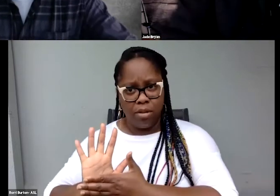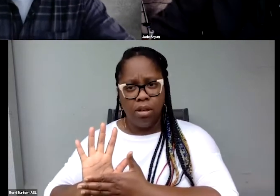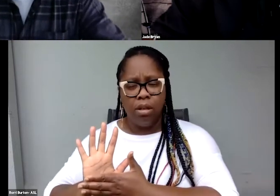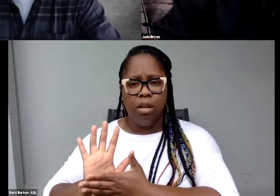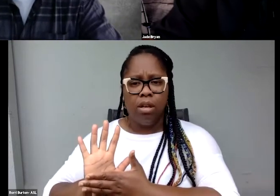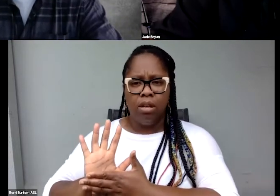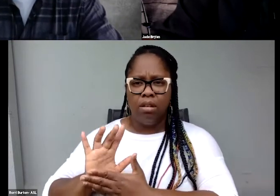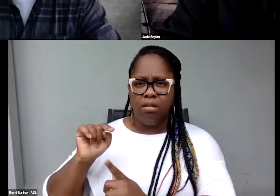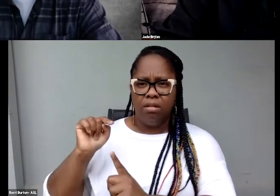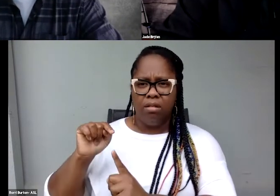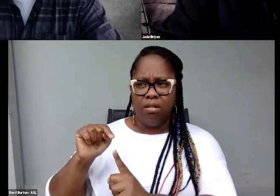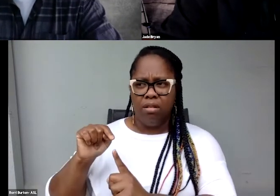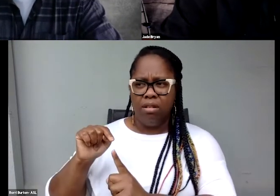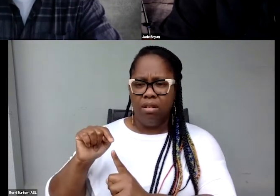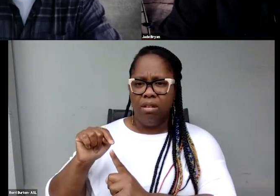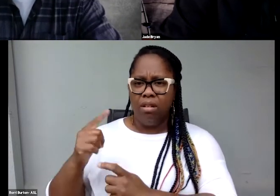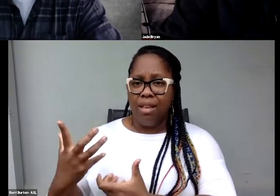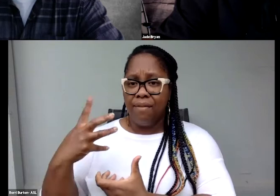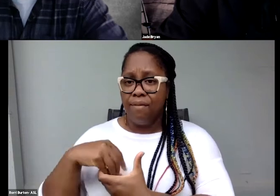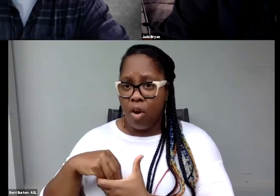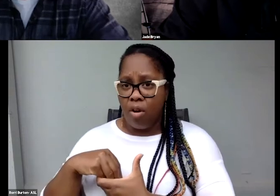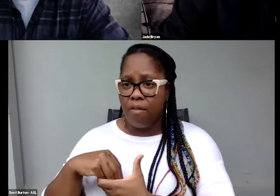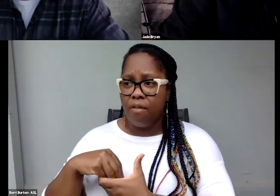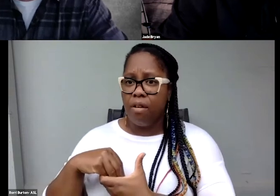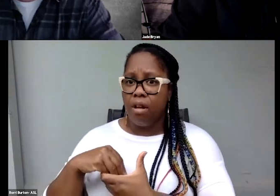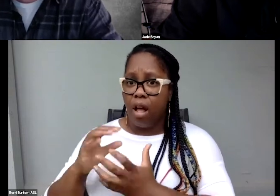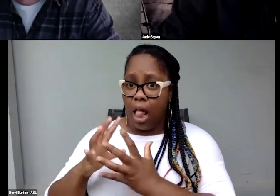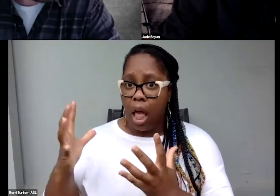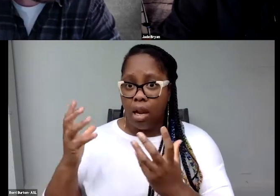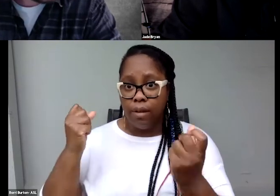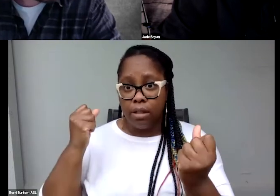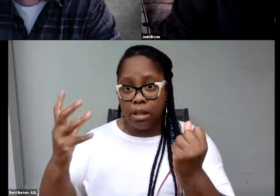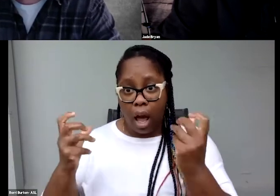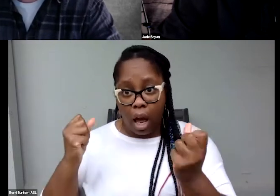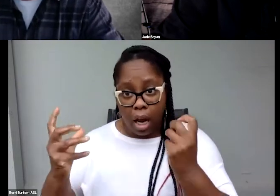they are involving a lot of American Sign Language,